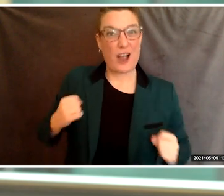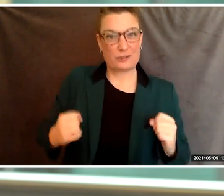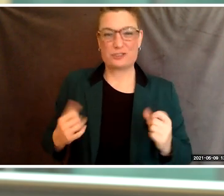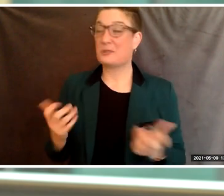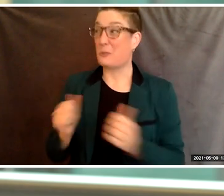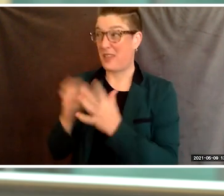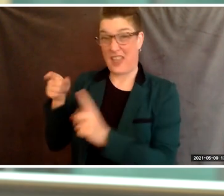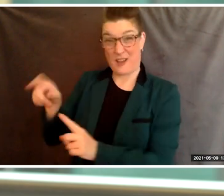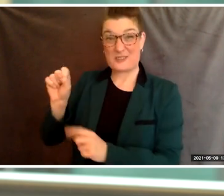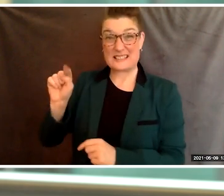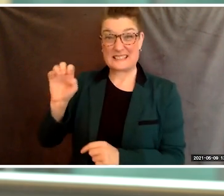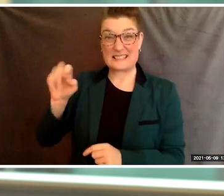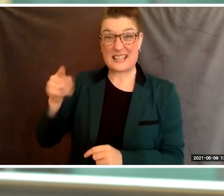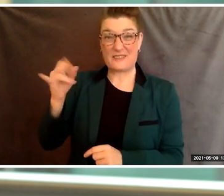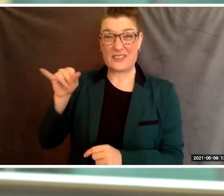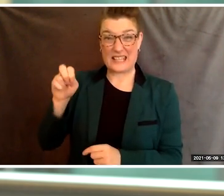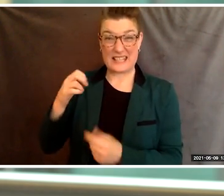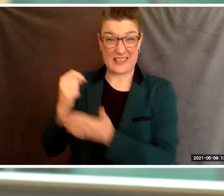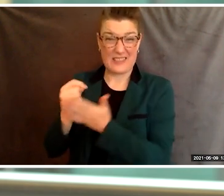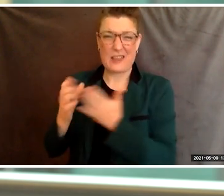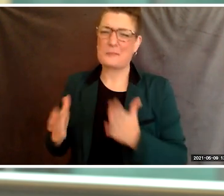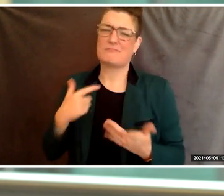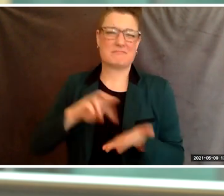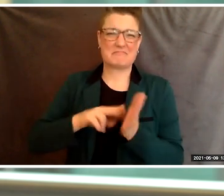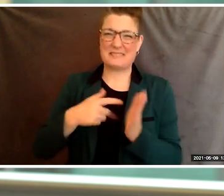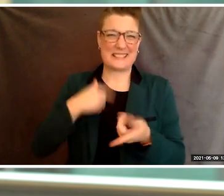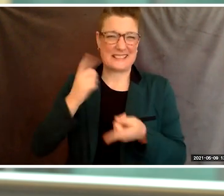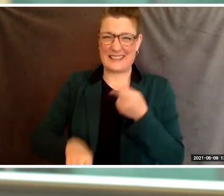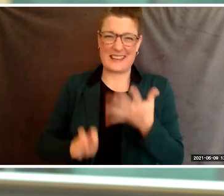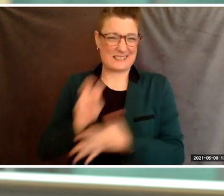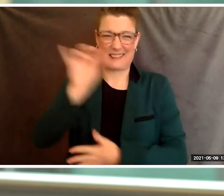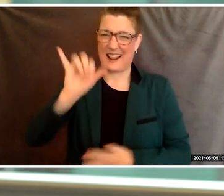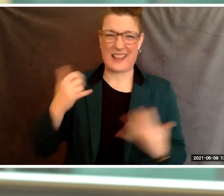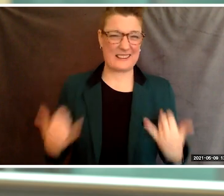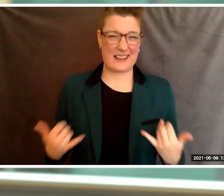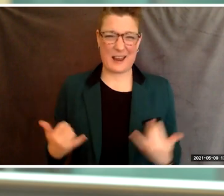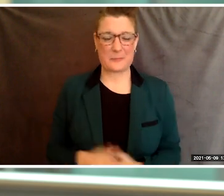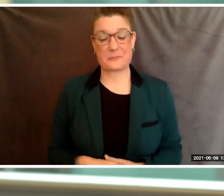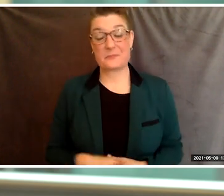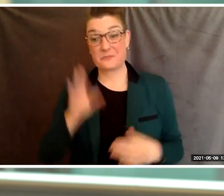And thank you. Physical therapy has come with many wins and what felt